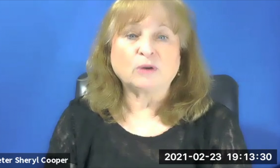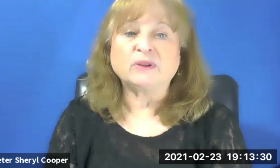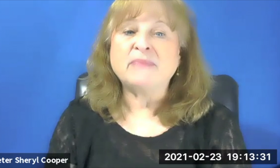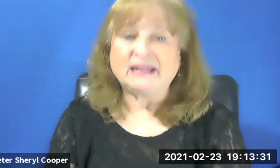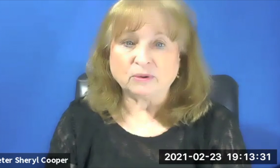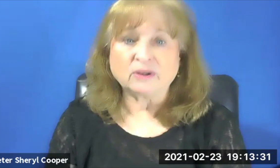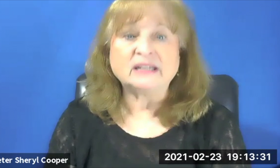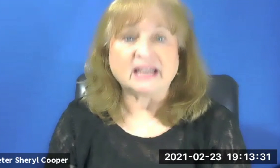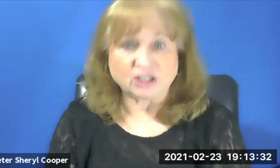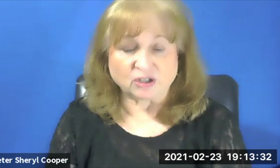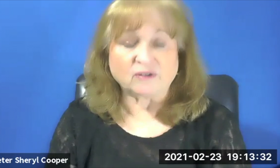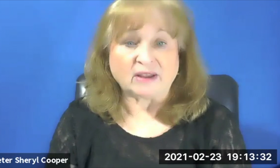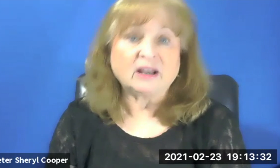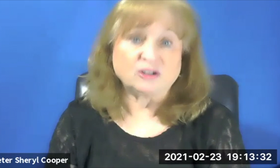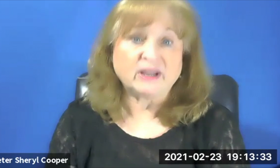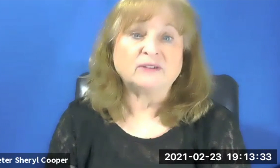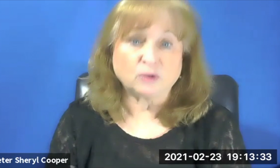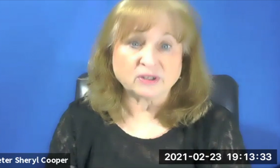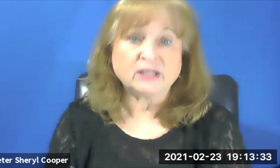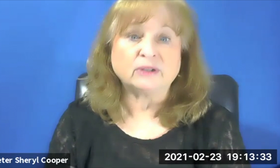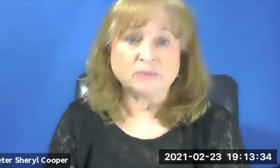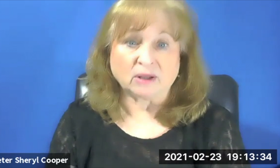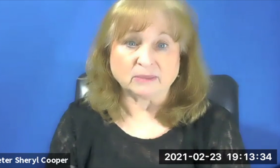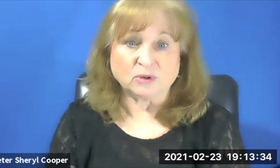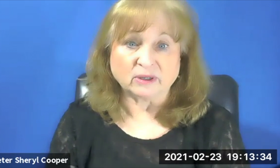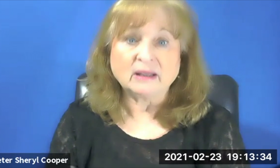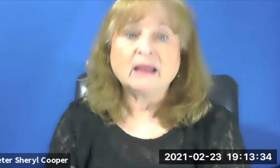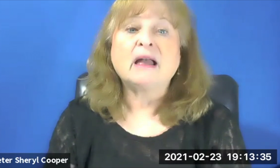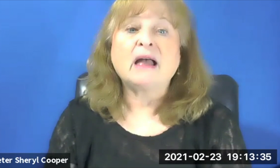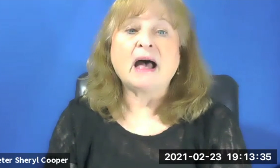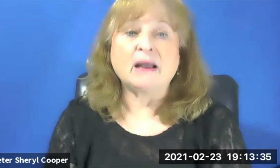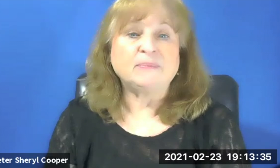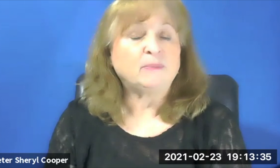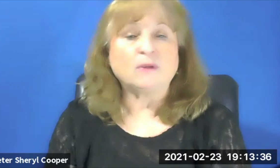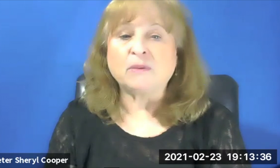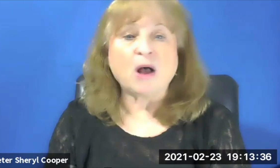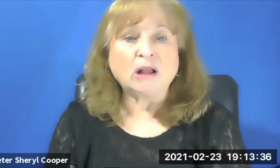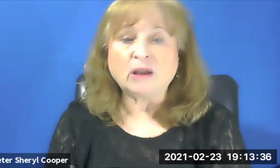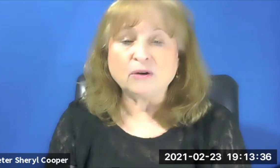with many organizations around the country and of course here in Baltimore. People from all